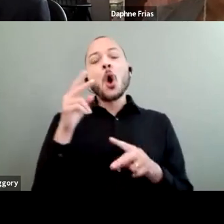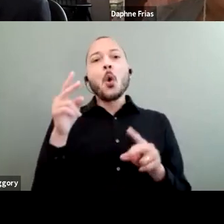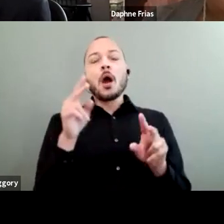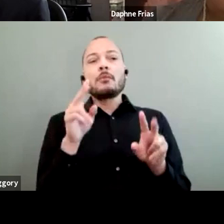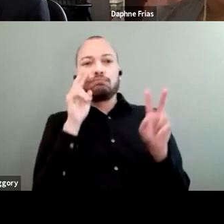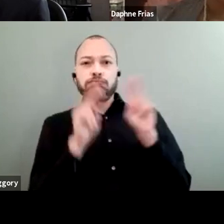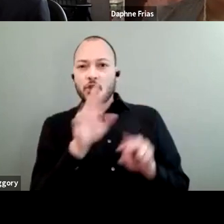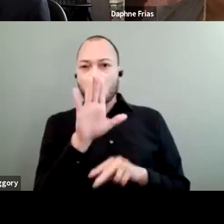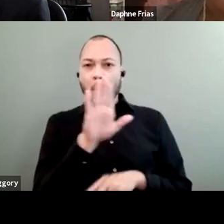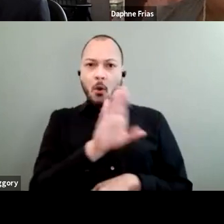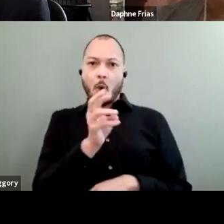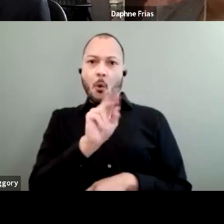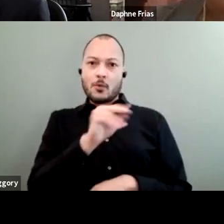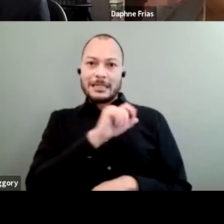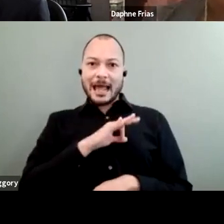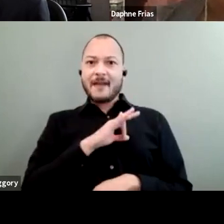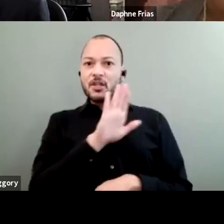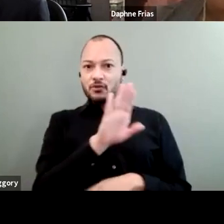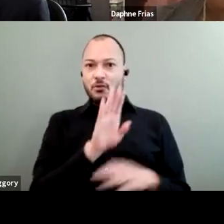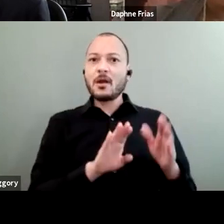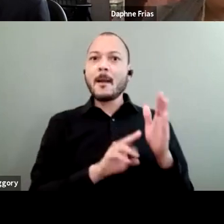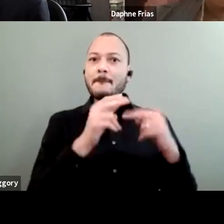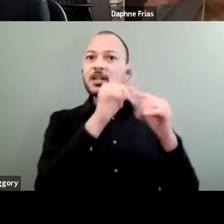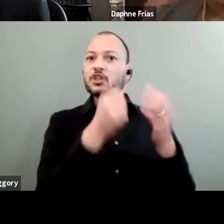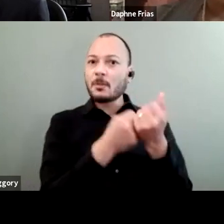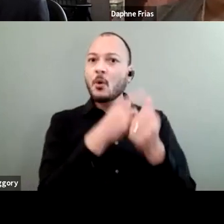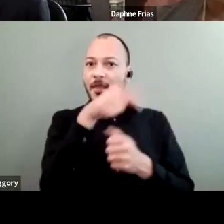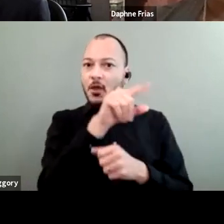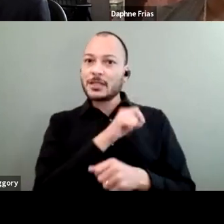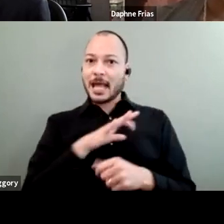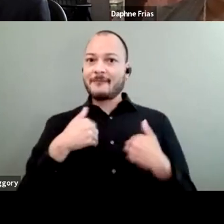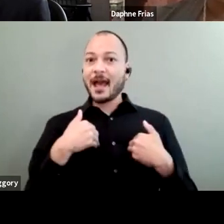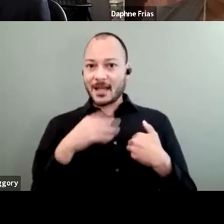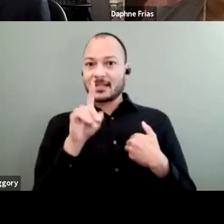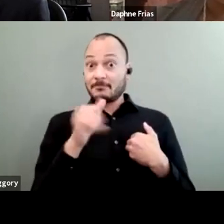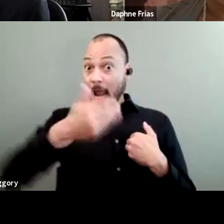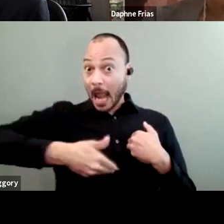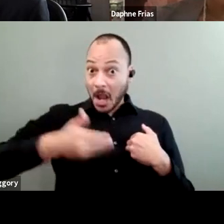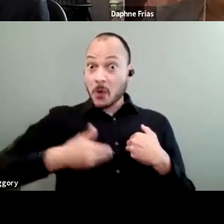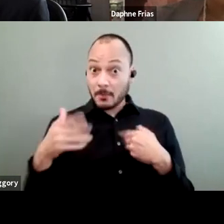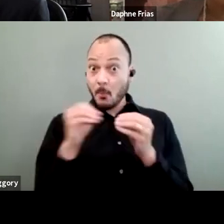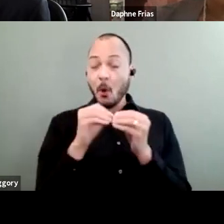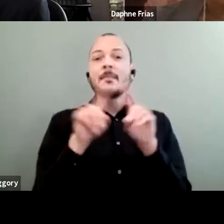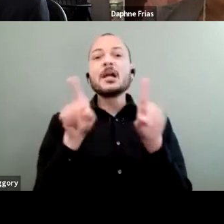and supporting those staff who have disabilities and hiring more. But also thinking about the physical space